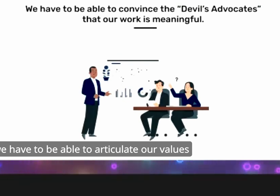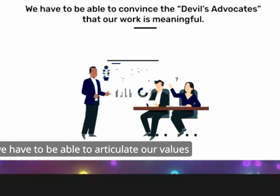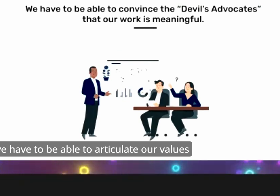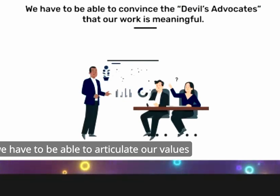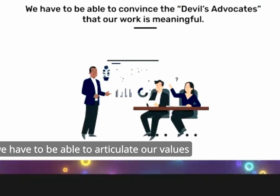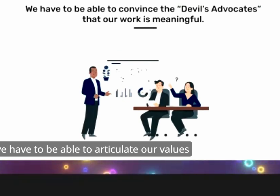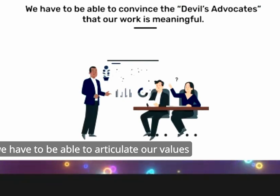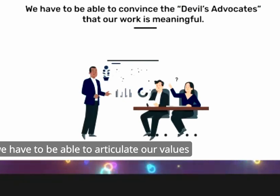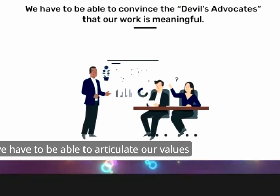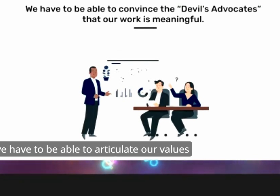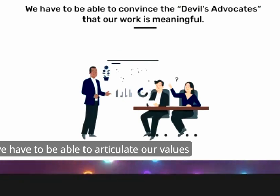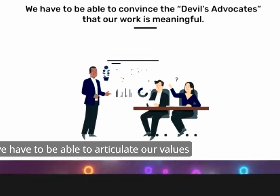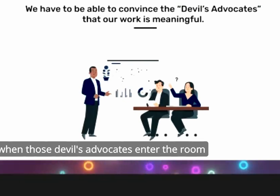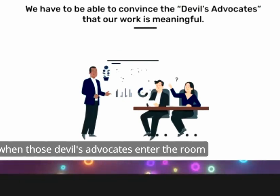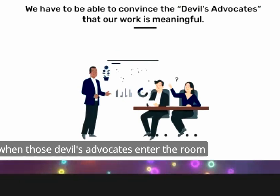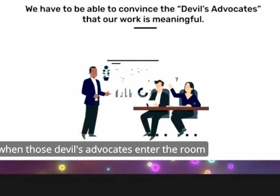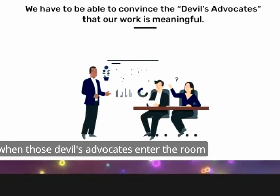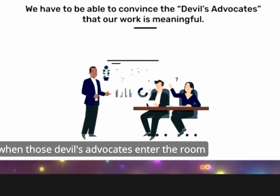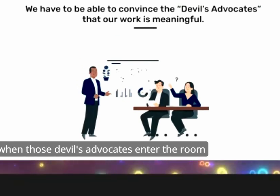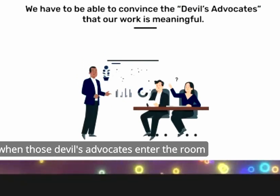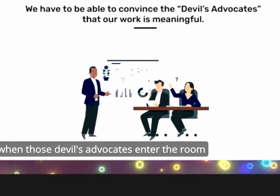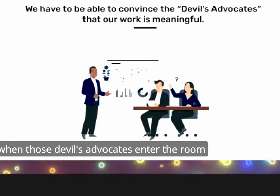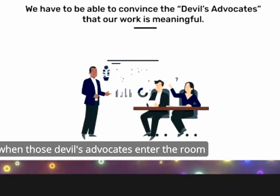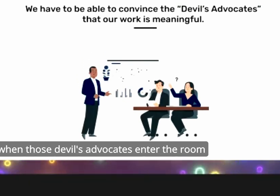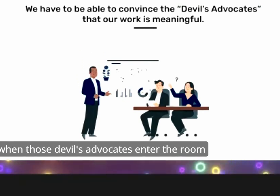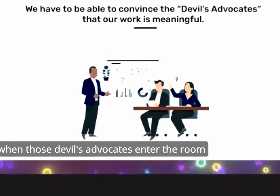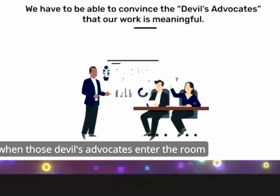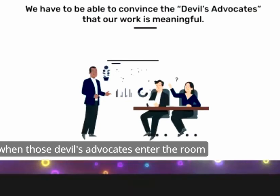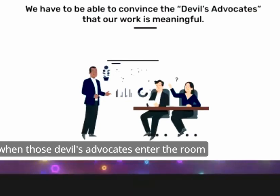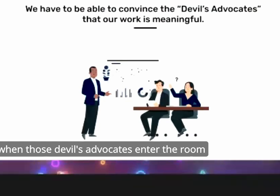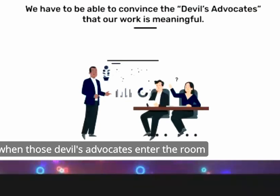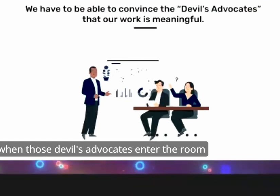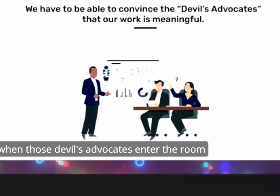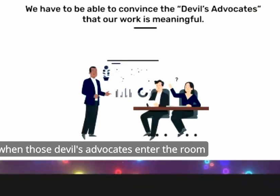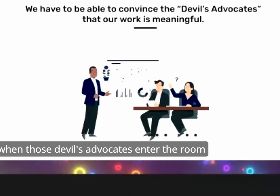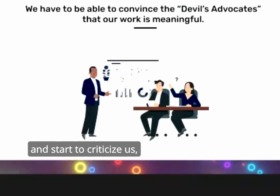we have to be able to articulate our values so that when those Devil's Advocates enter the room